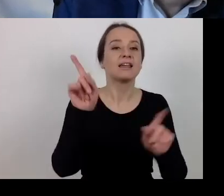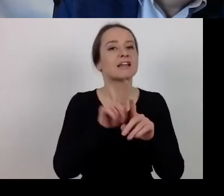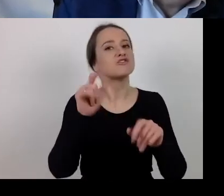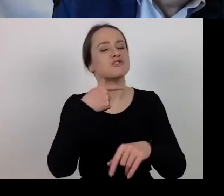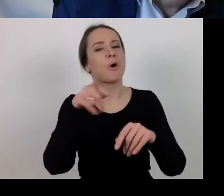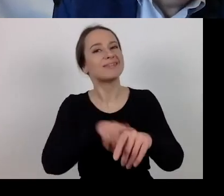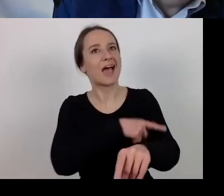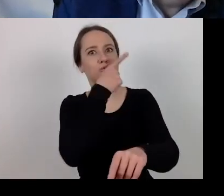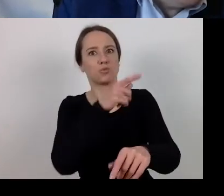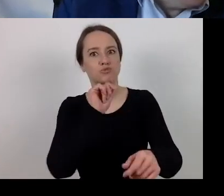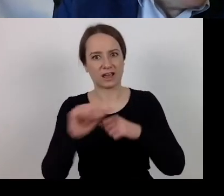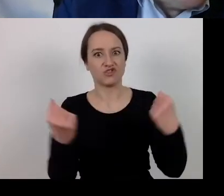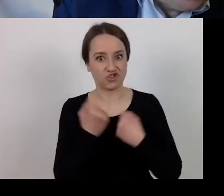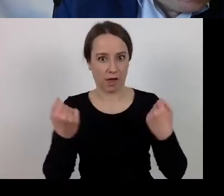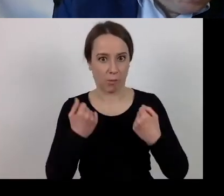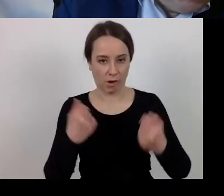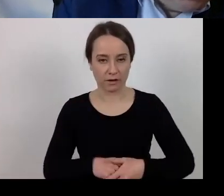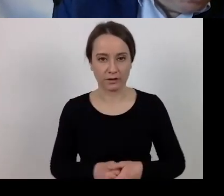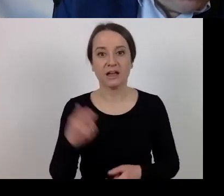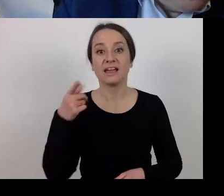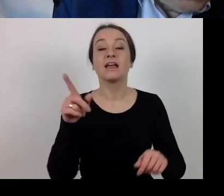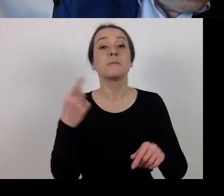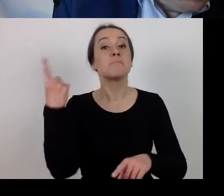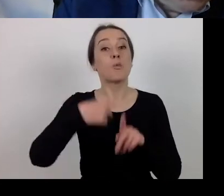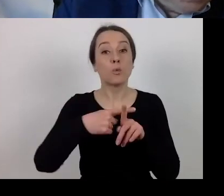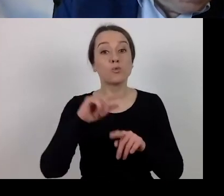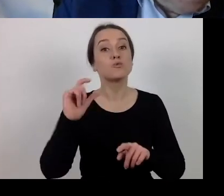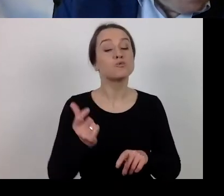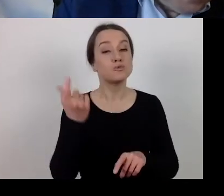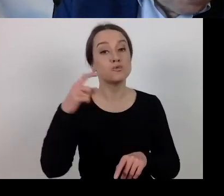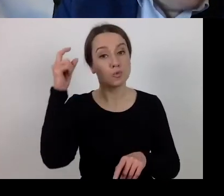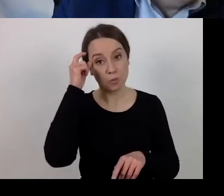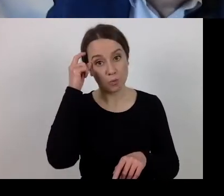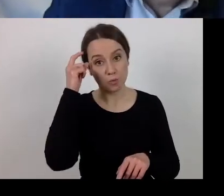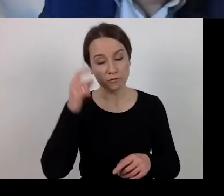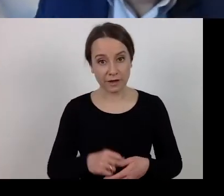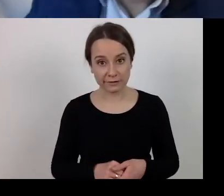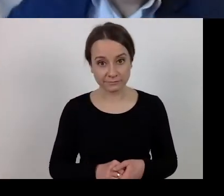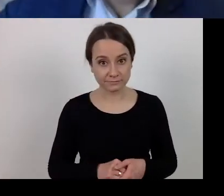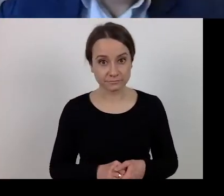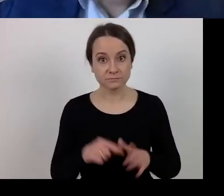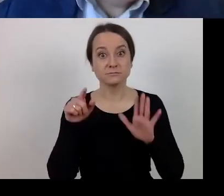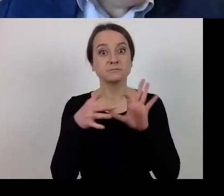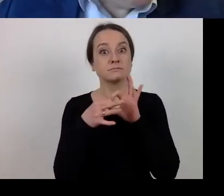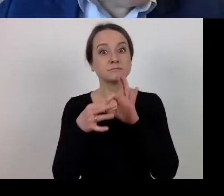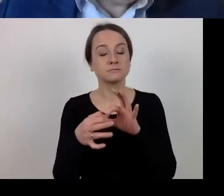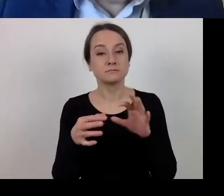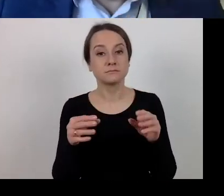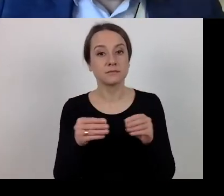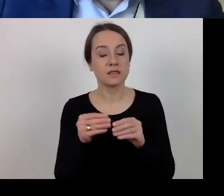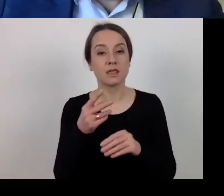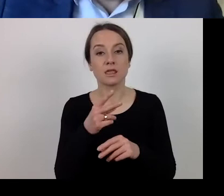These special arrangements primarily apply,